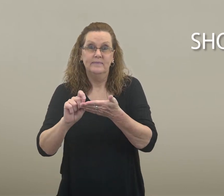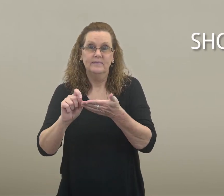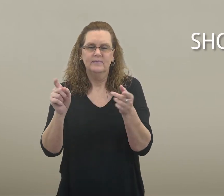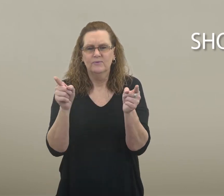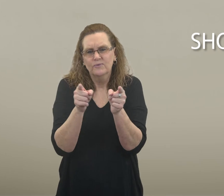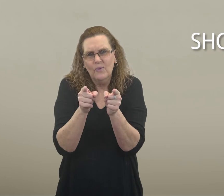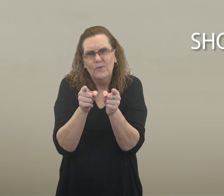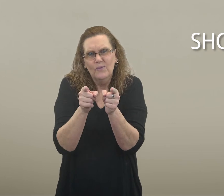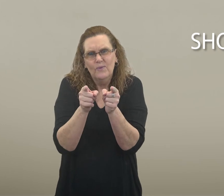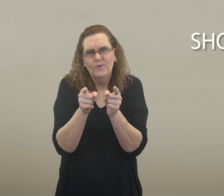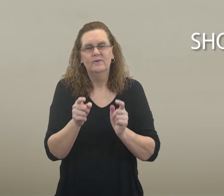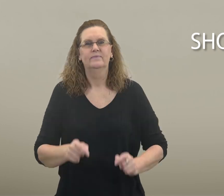The pencil is short.